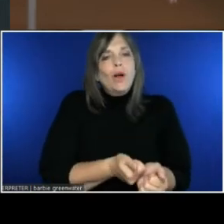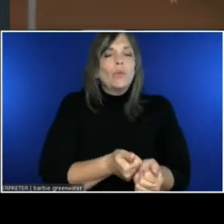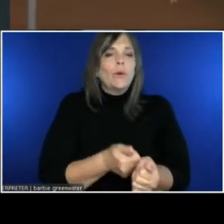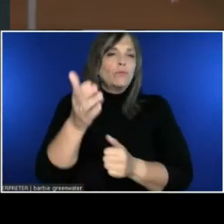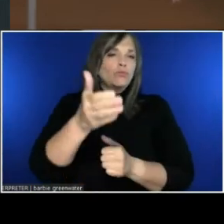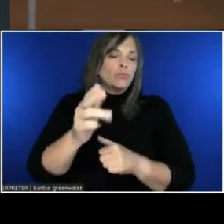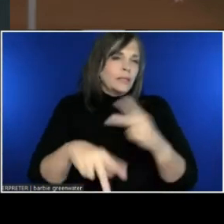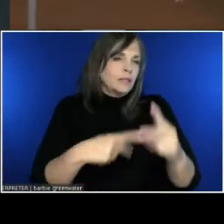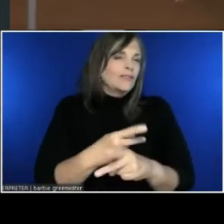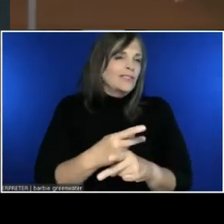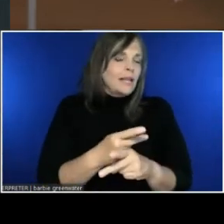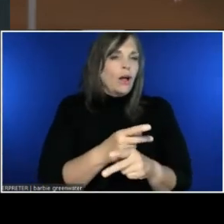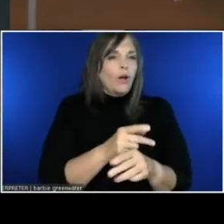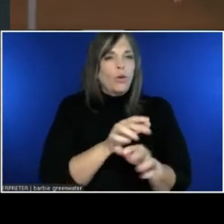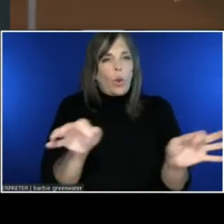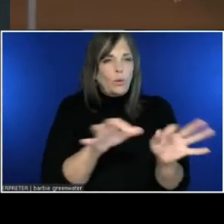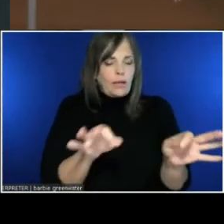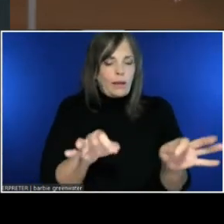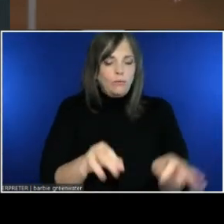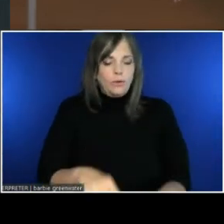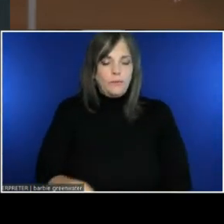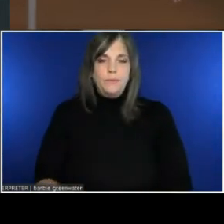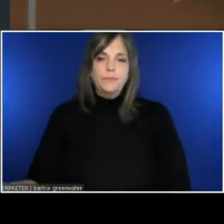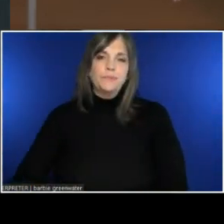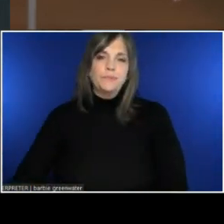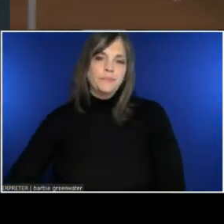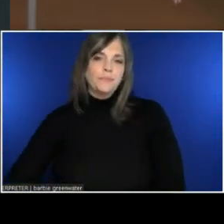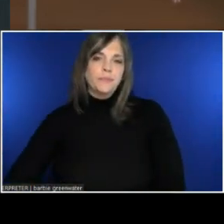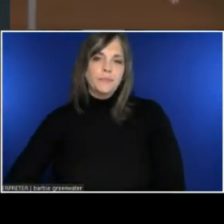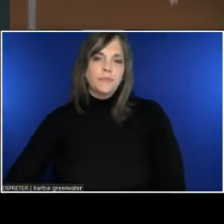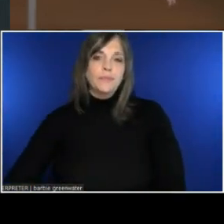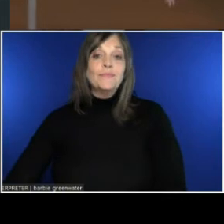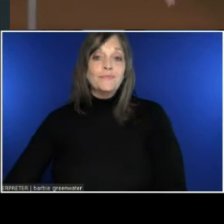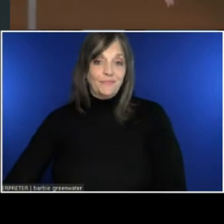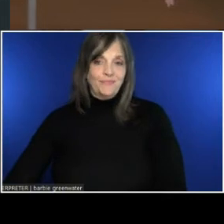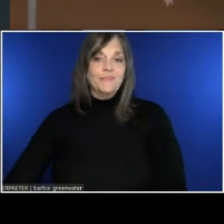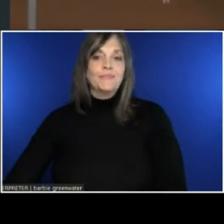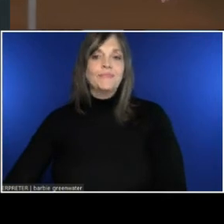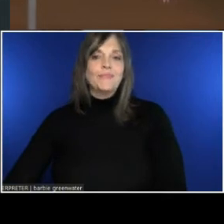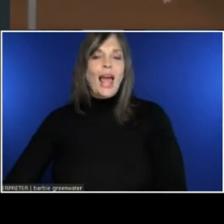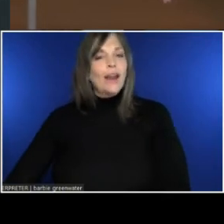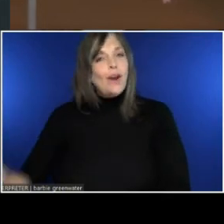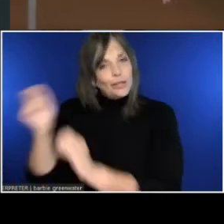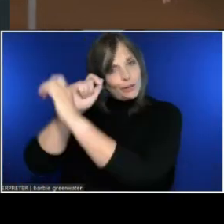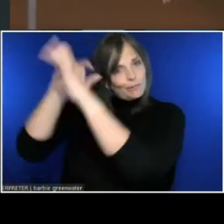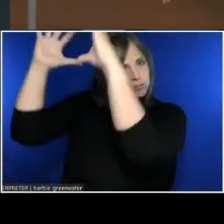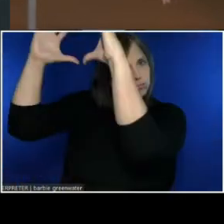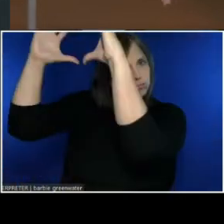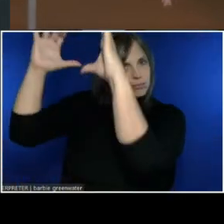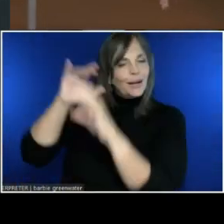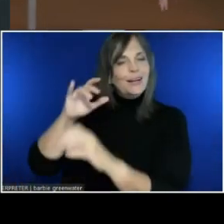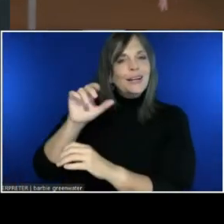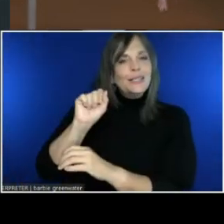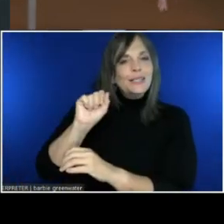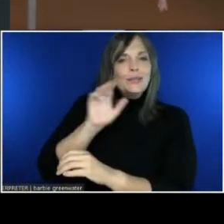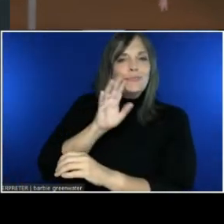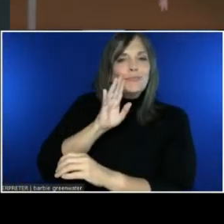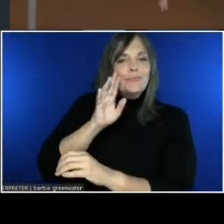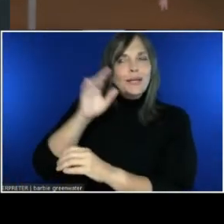And then there's also the speech bubble, the social captions feature.